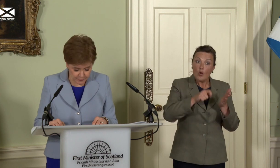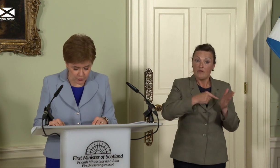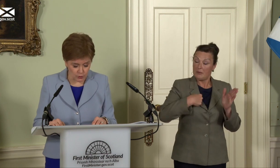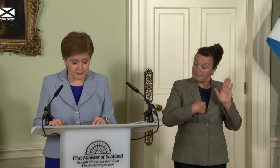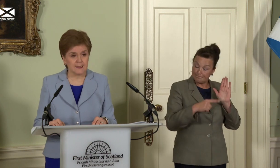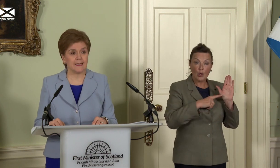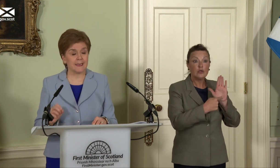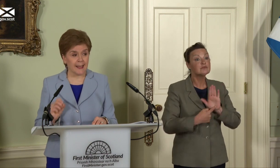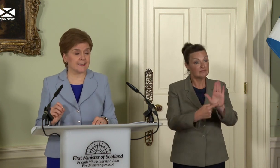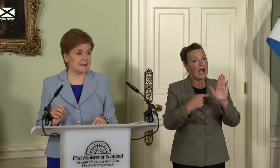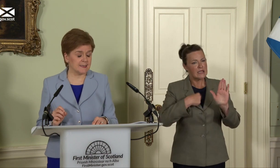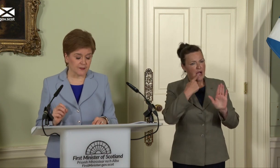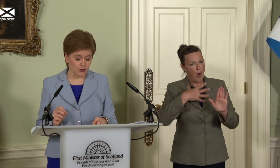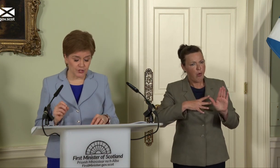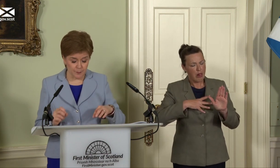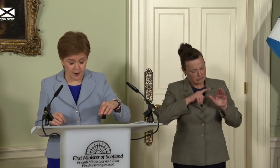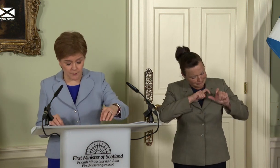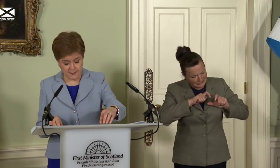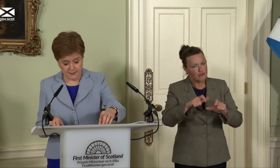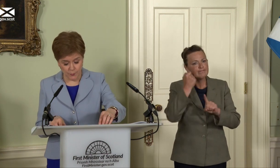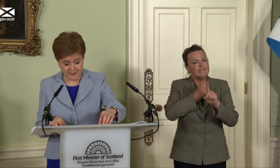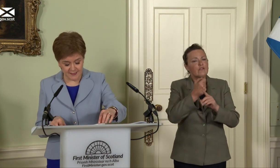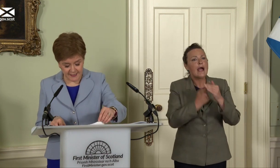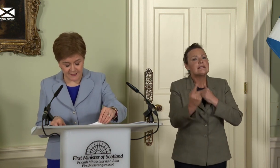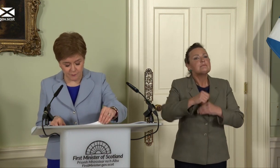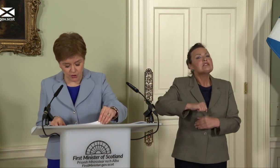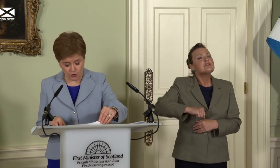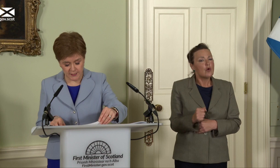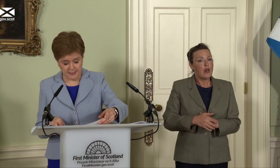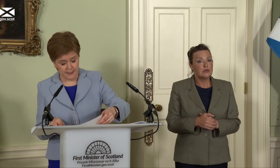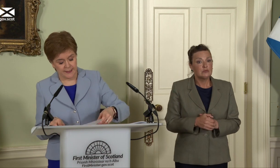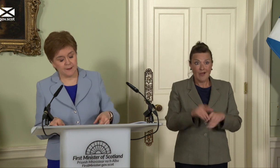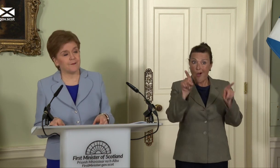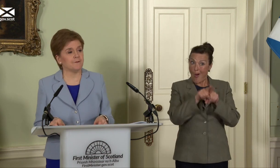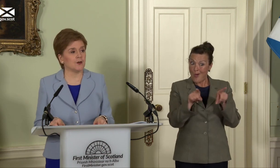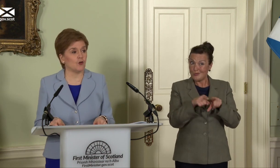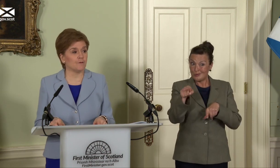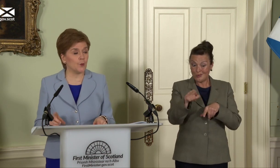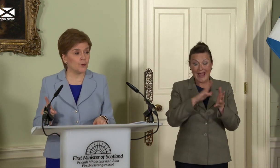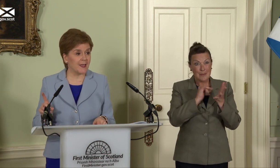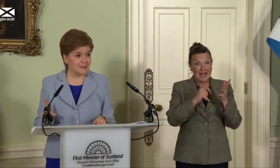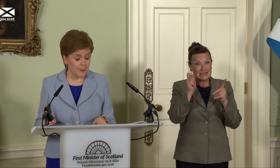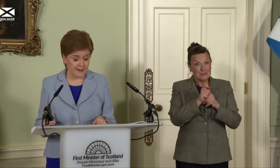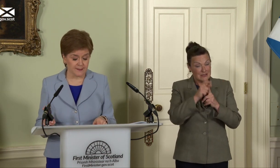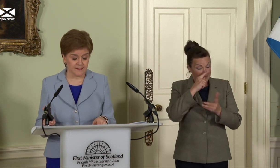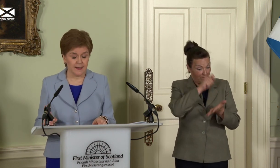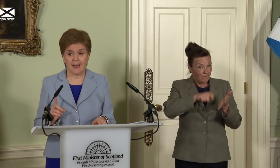Scotland elected a Scottish Parliament with a decisive majority in favour of both independence